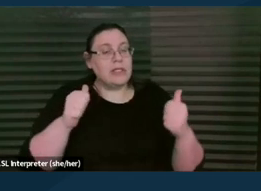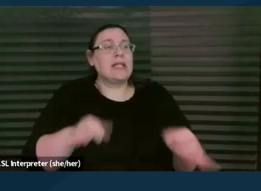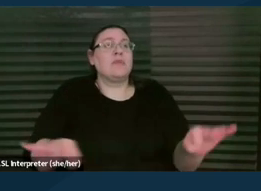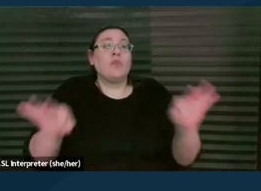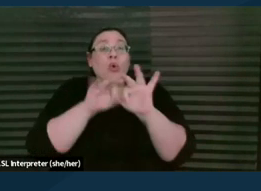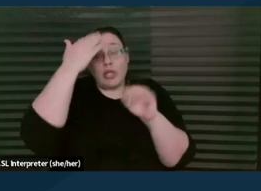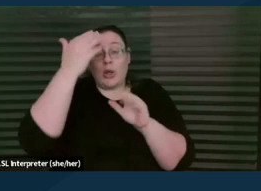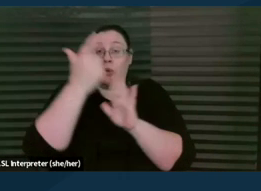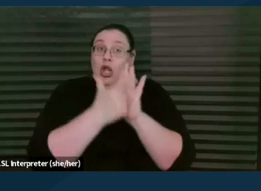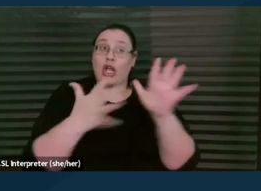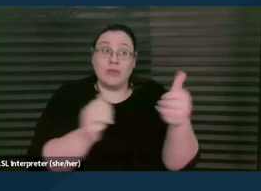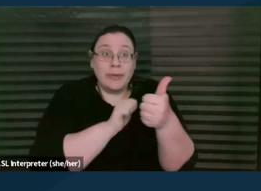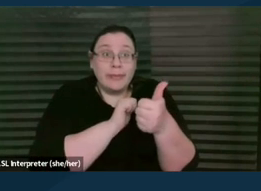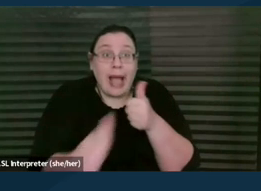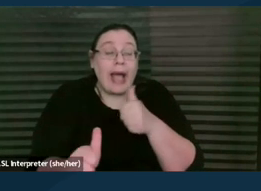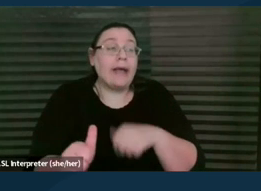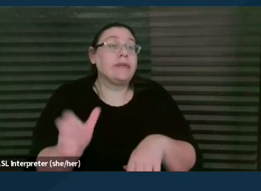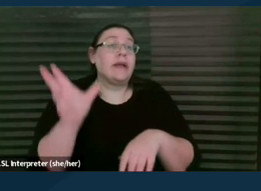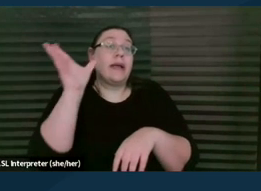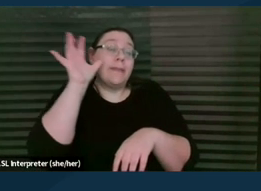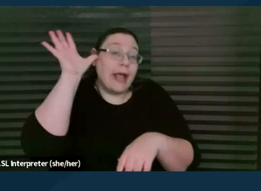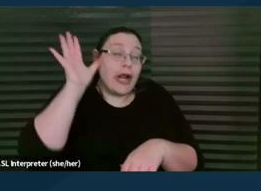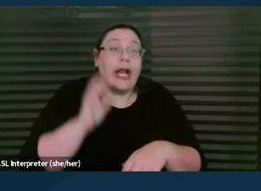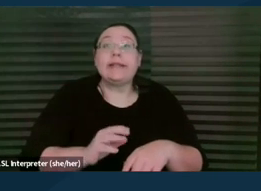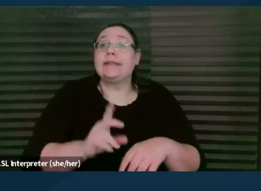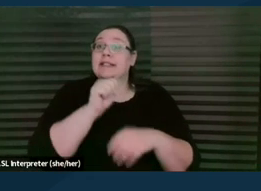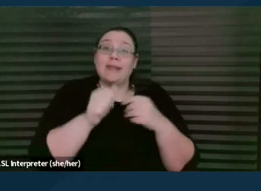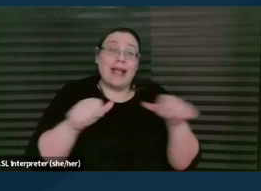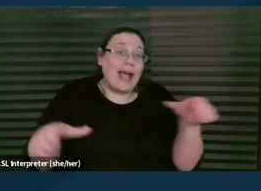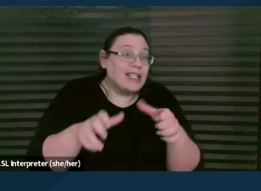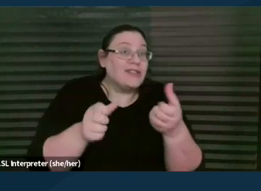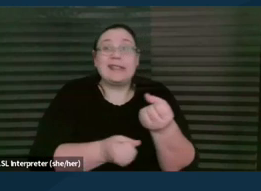parents and disability activists and advocates said it's great to have rights,